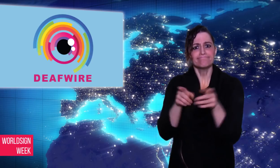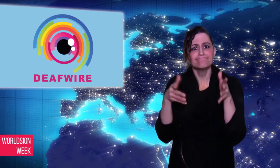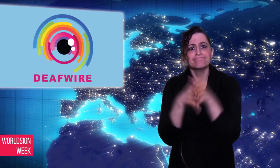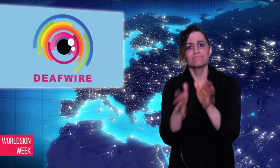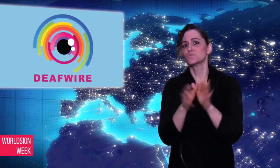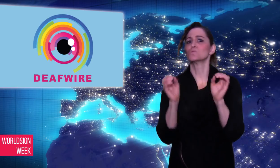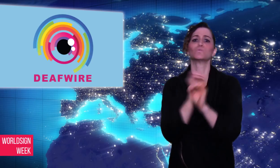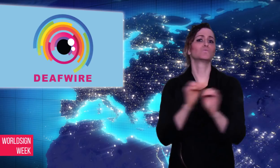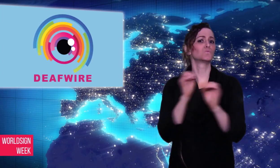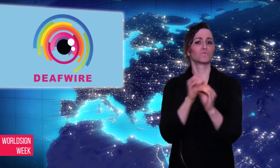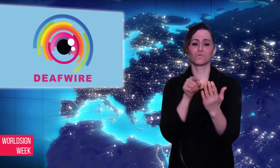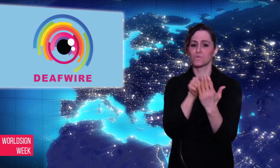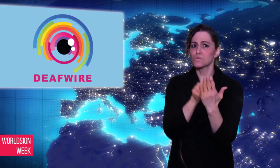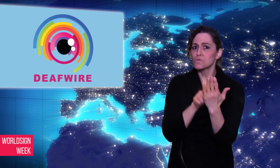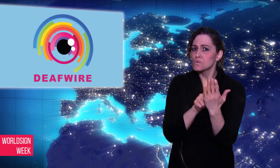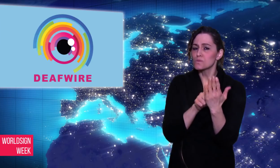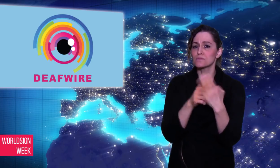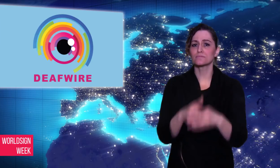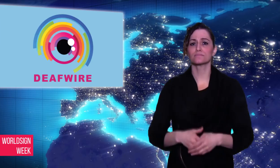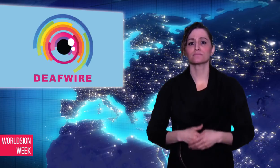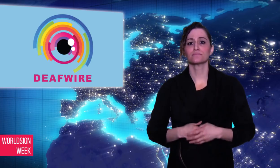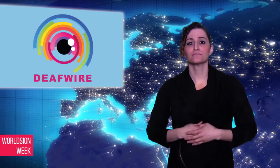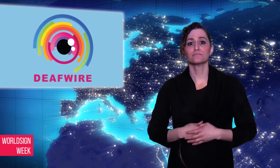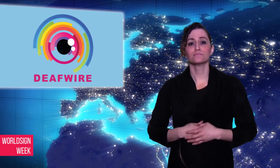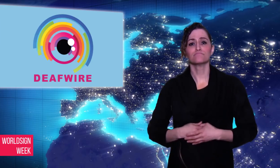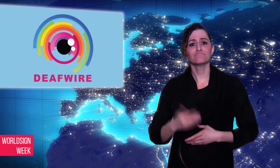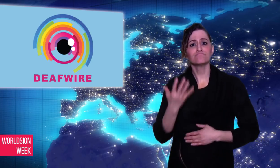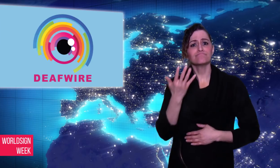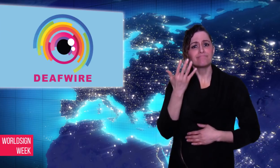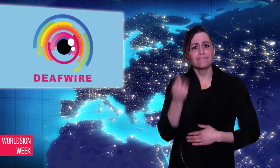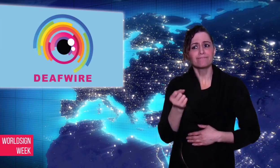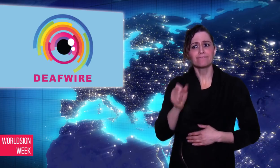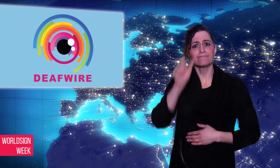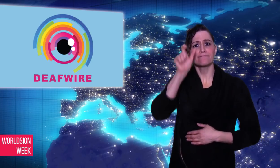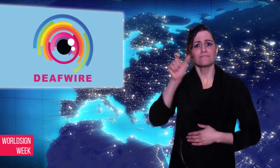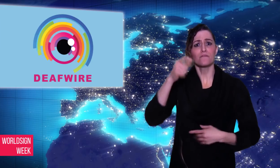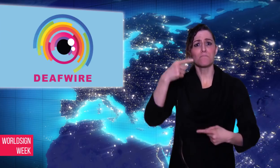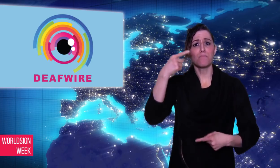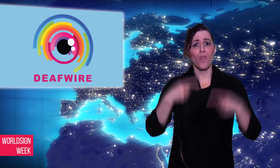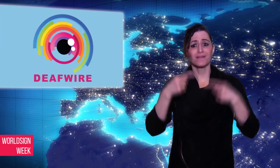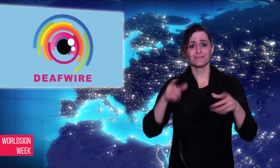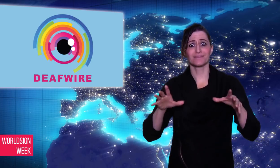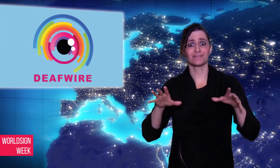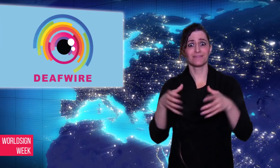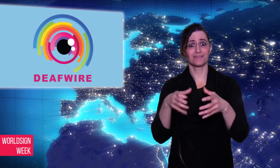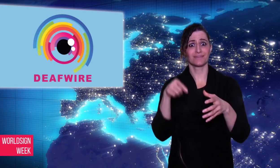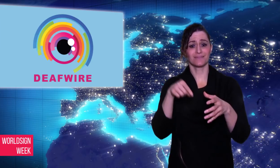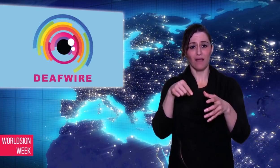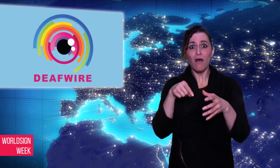Some politicians plan to reintroduce